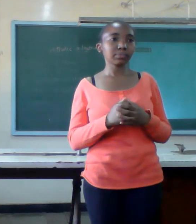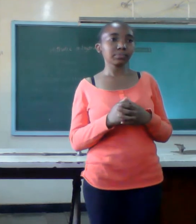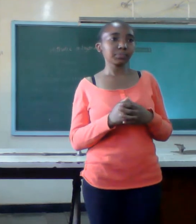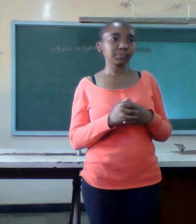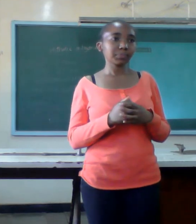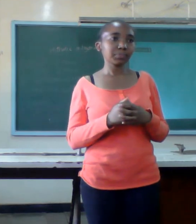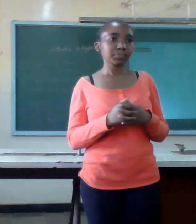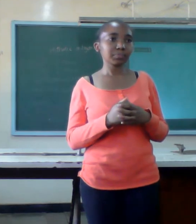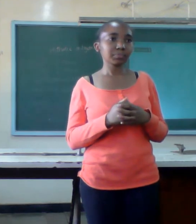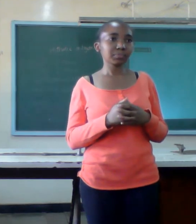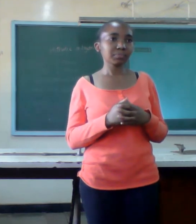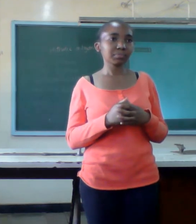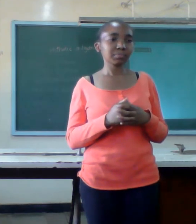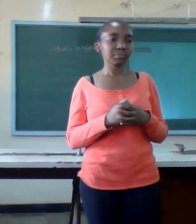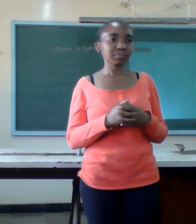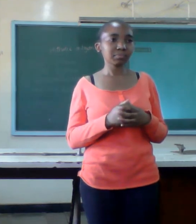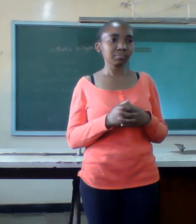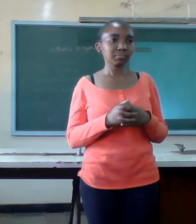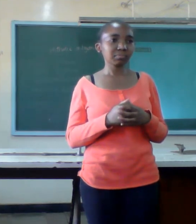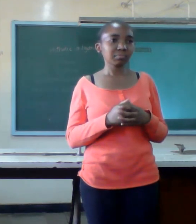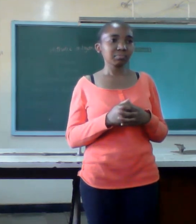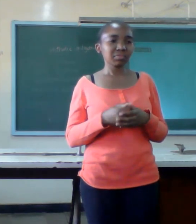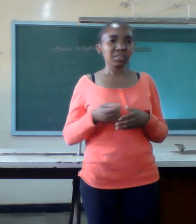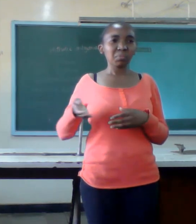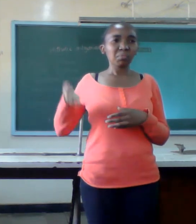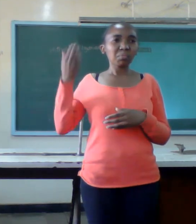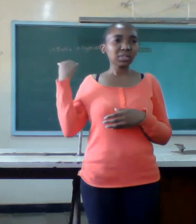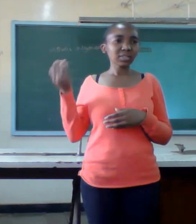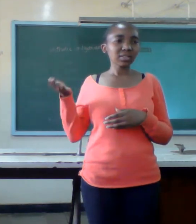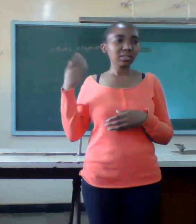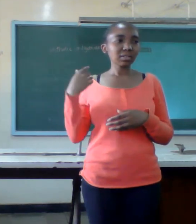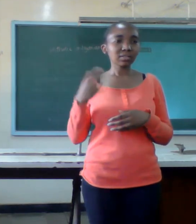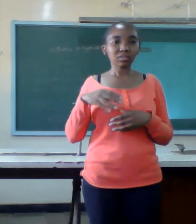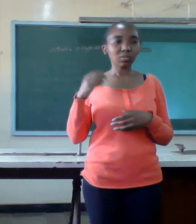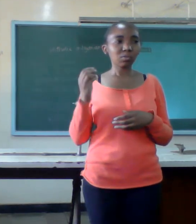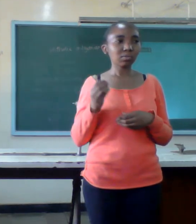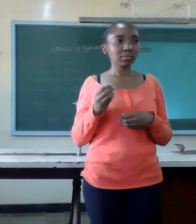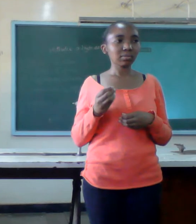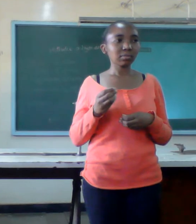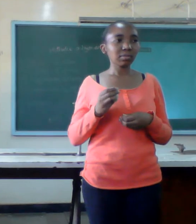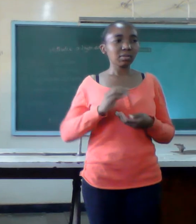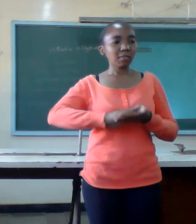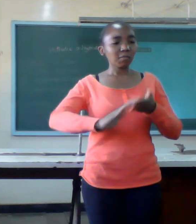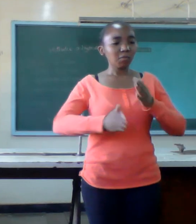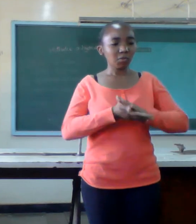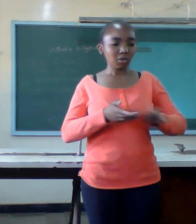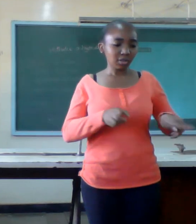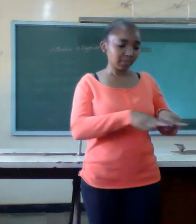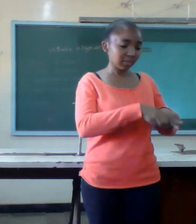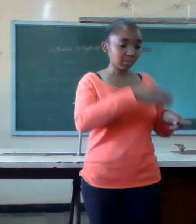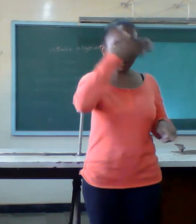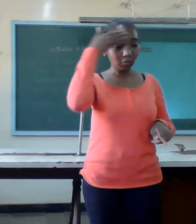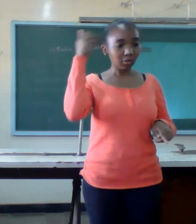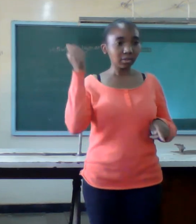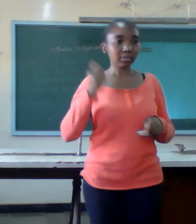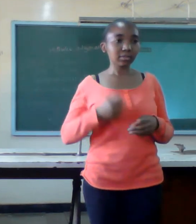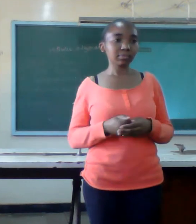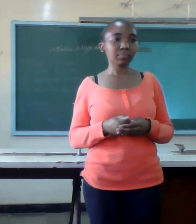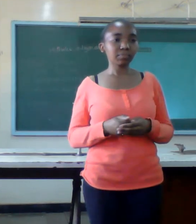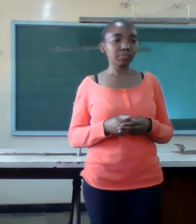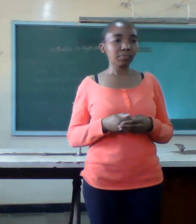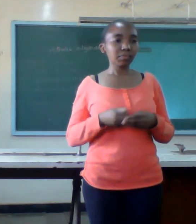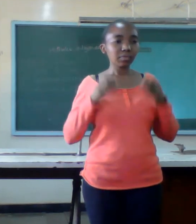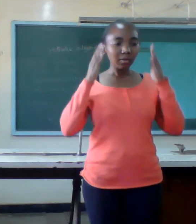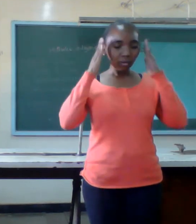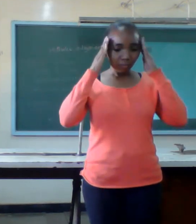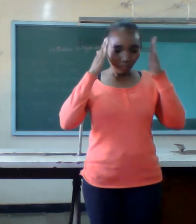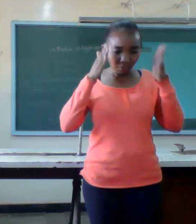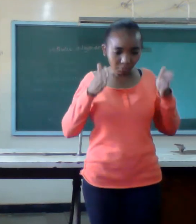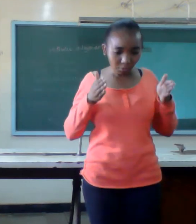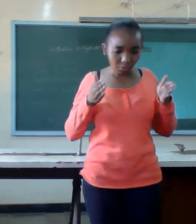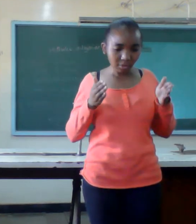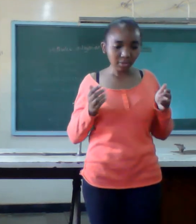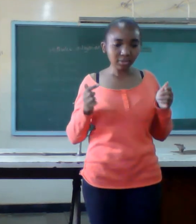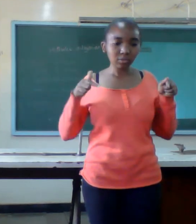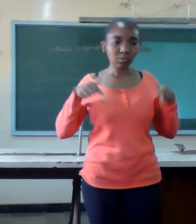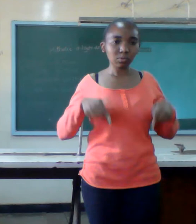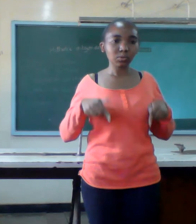all the things have passed away who give and forget focus of the present and the fuchsia